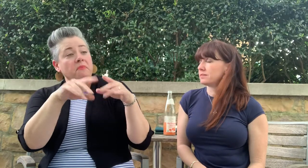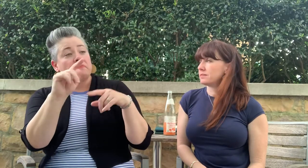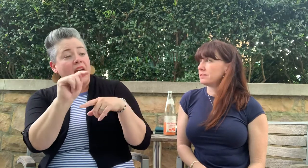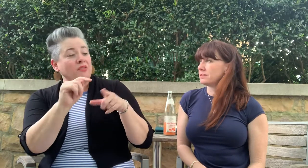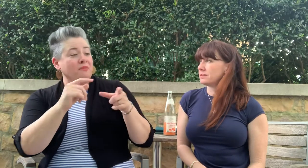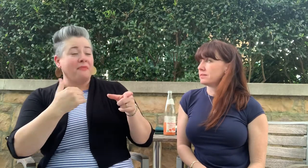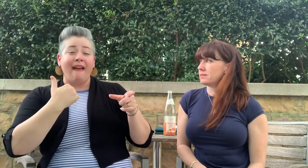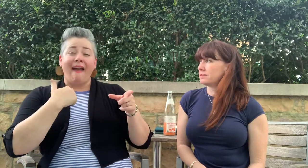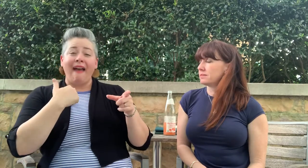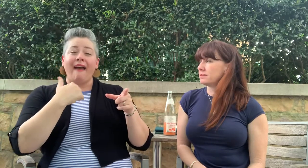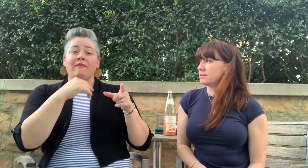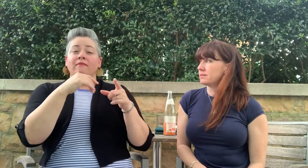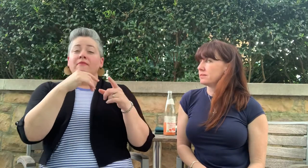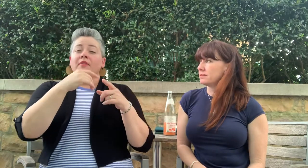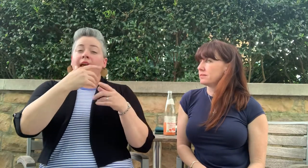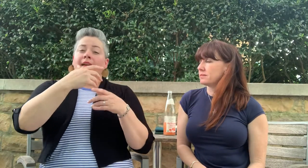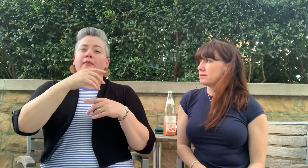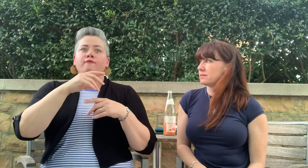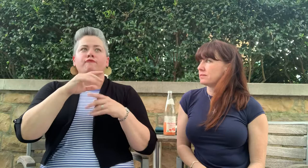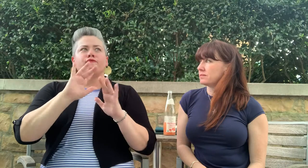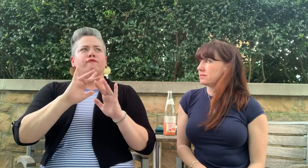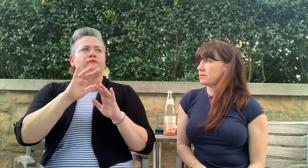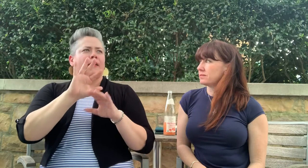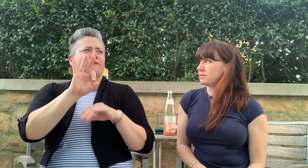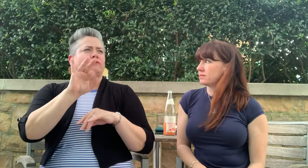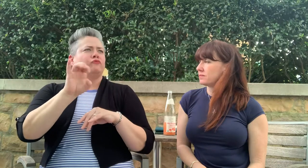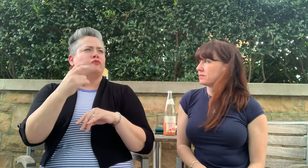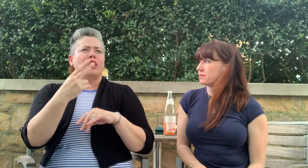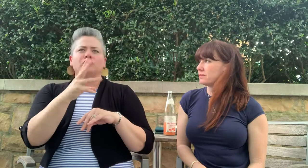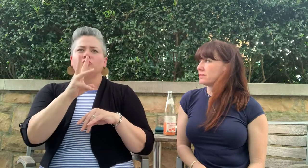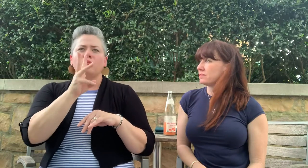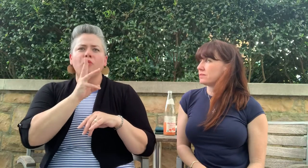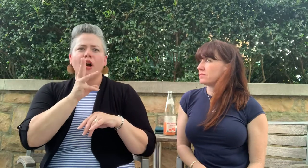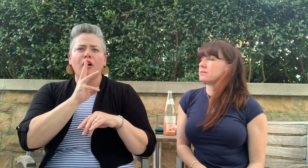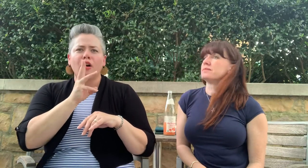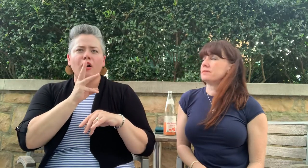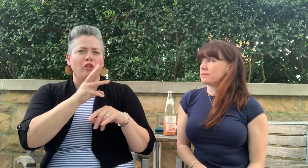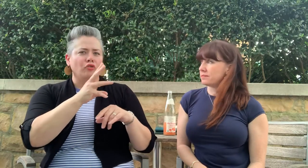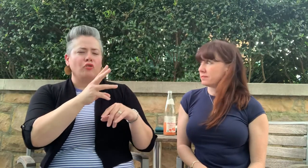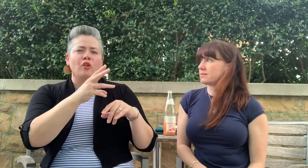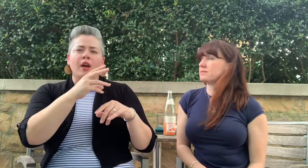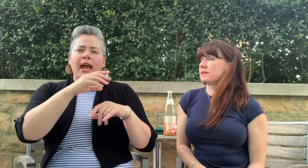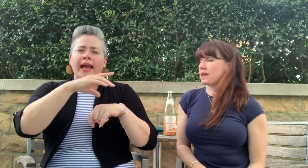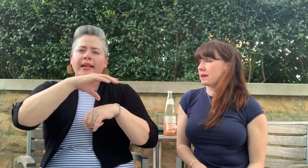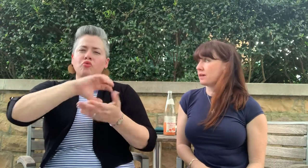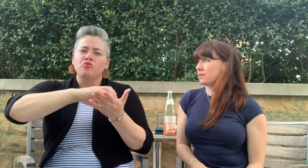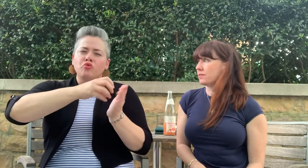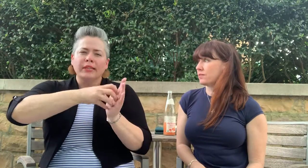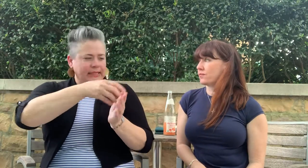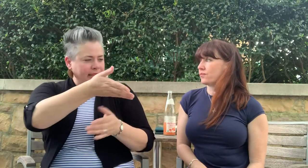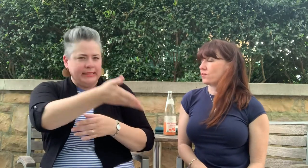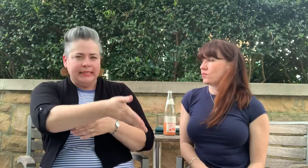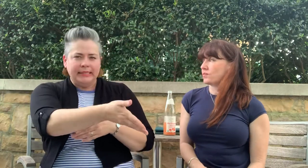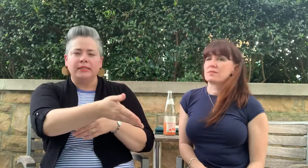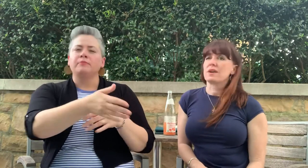There was an armoir, an ensuite bathroom, a desk which had fresh water and snacks on the table.